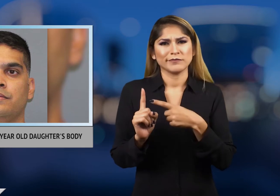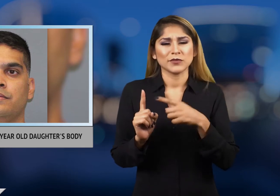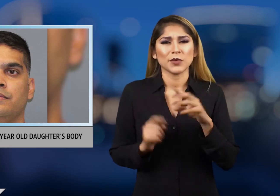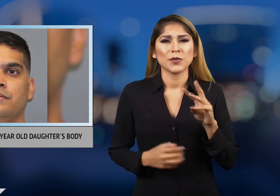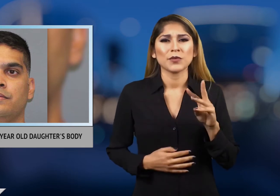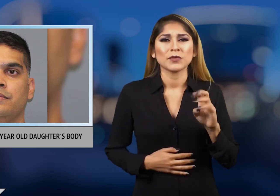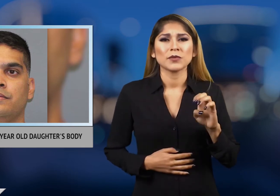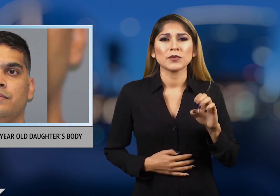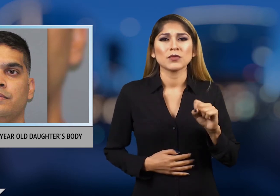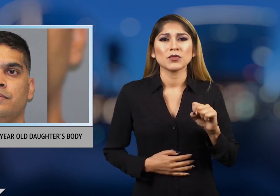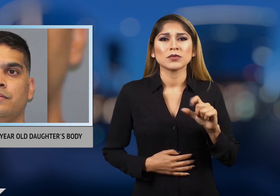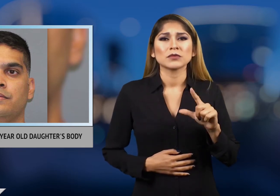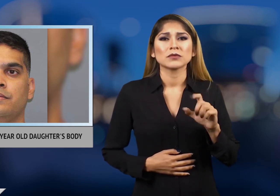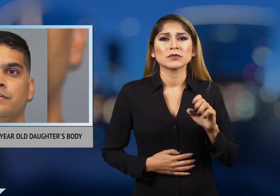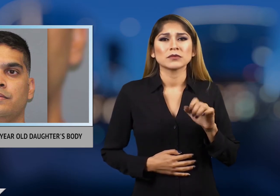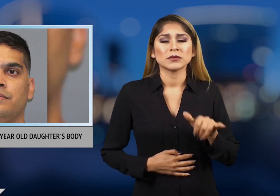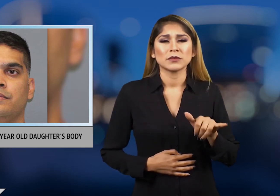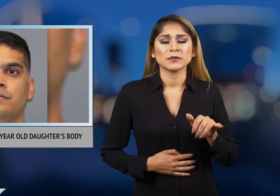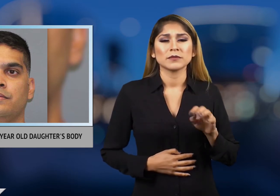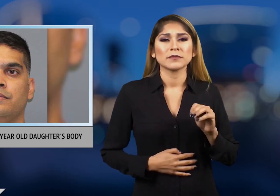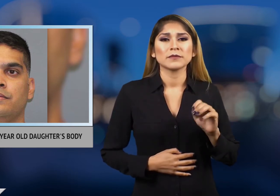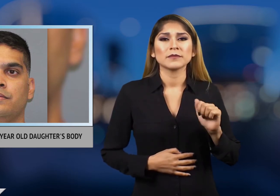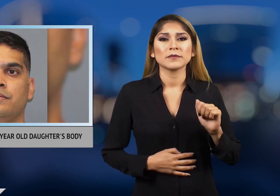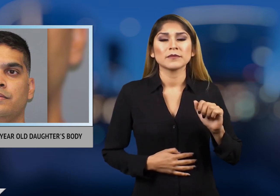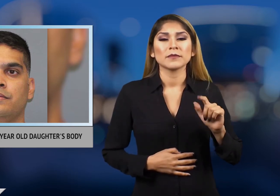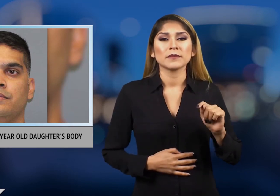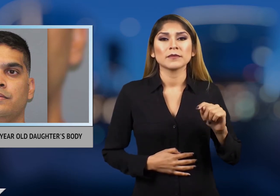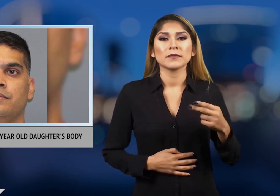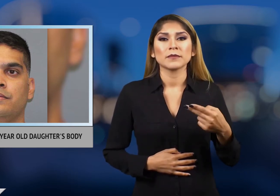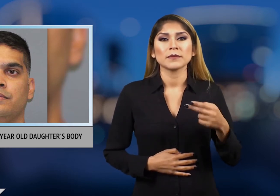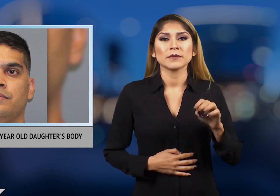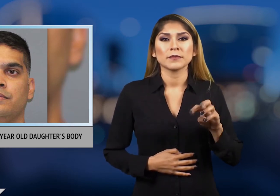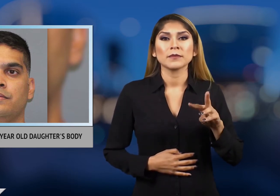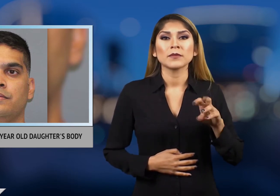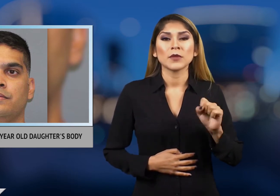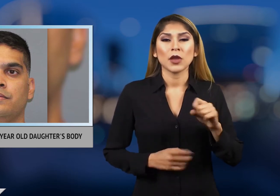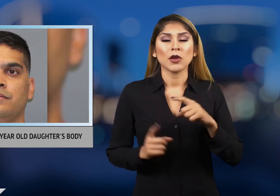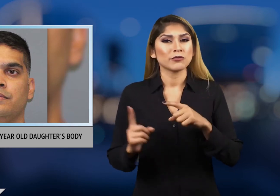Wesley Mathews voluntarily turned himself in yesterday